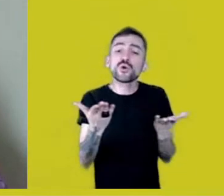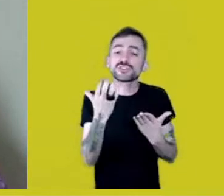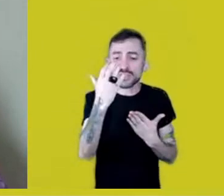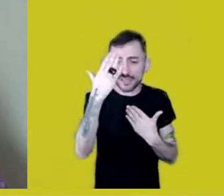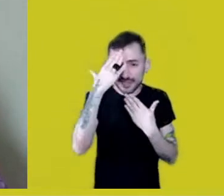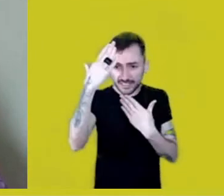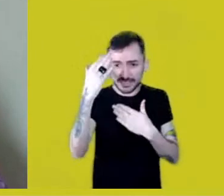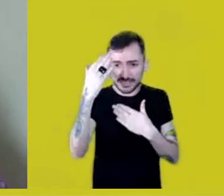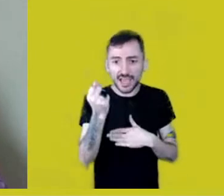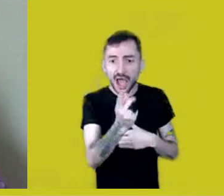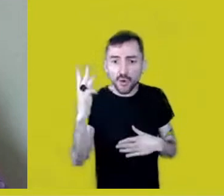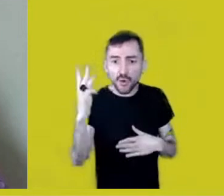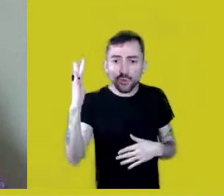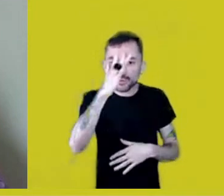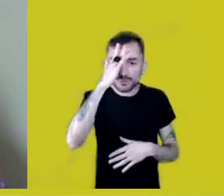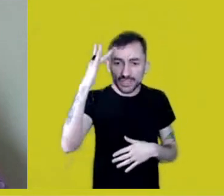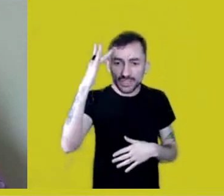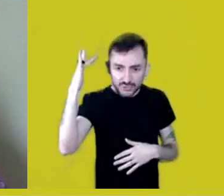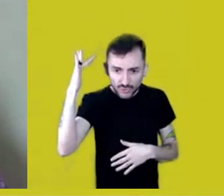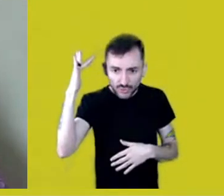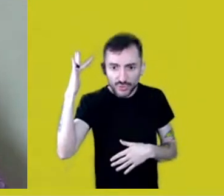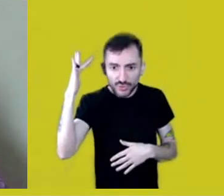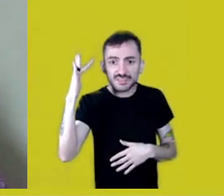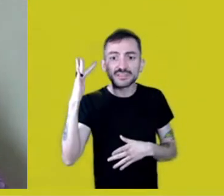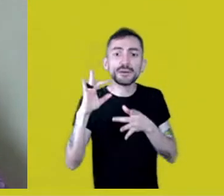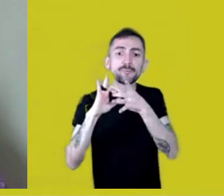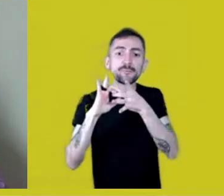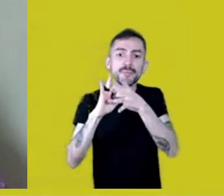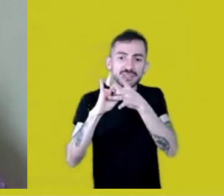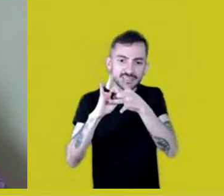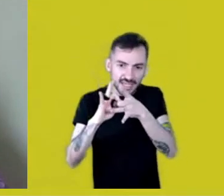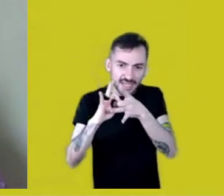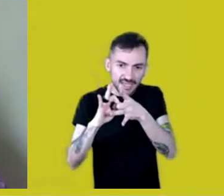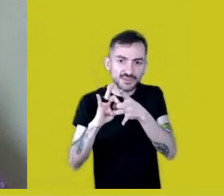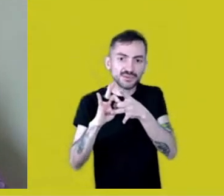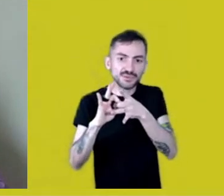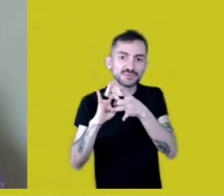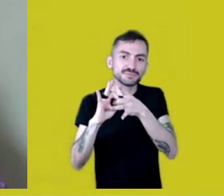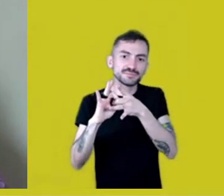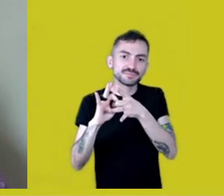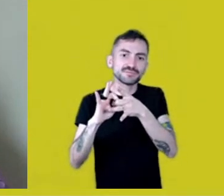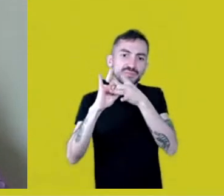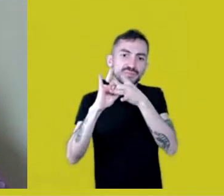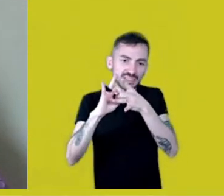who are partners, activists, cousins,